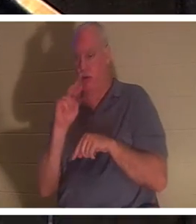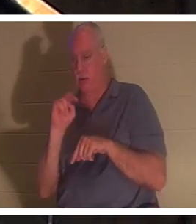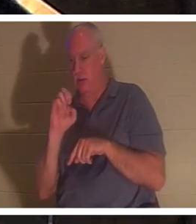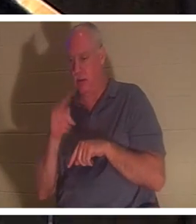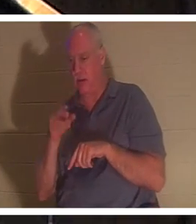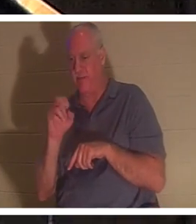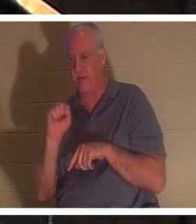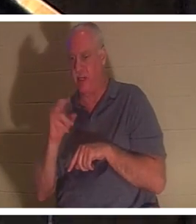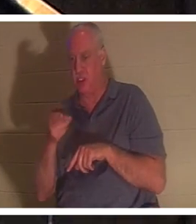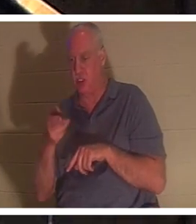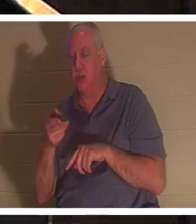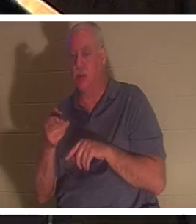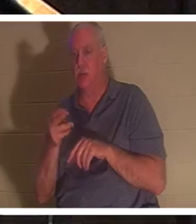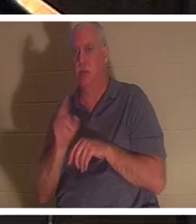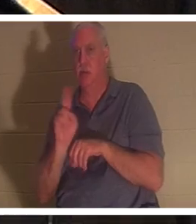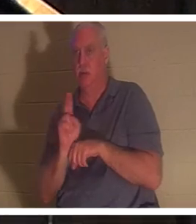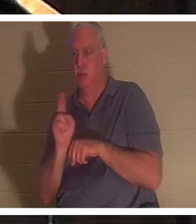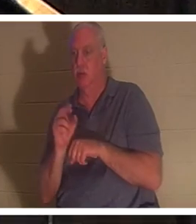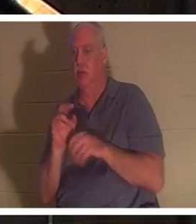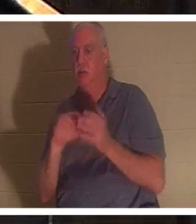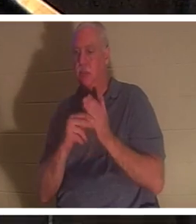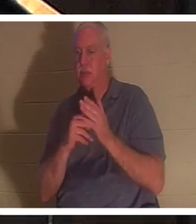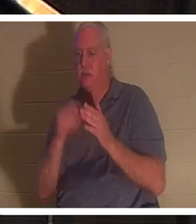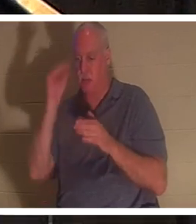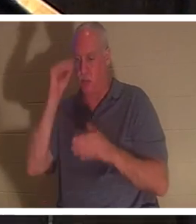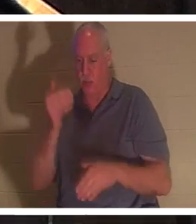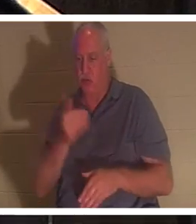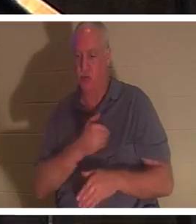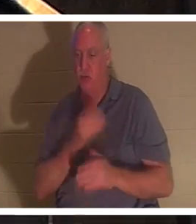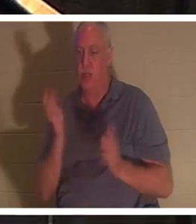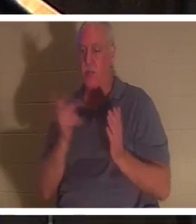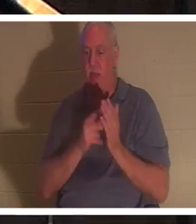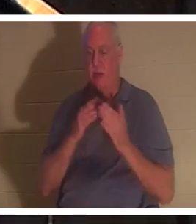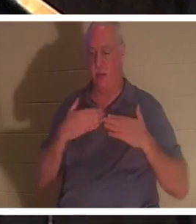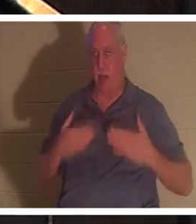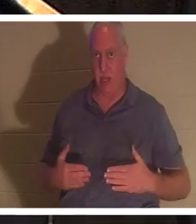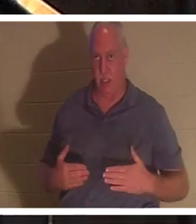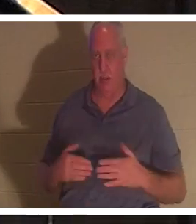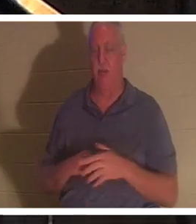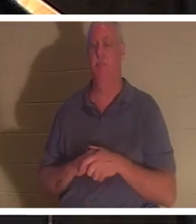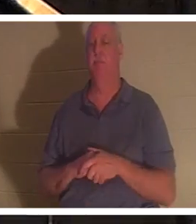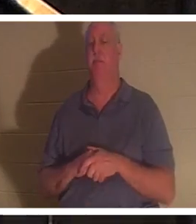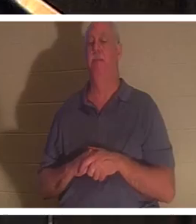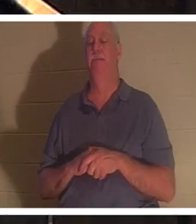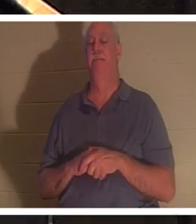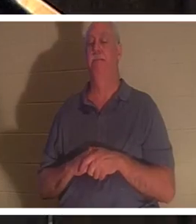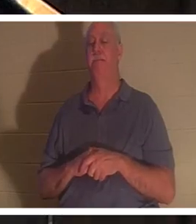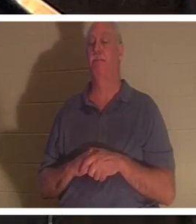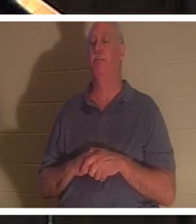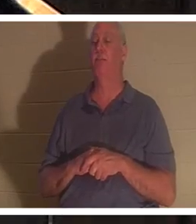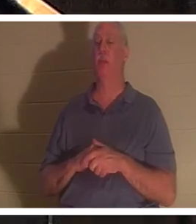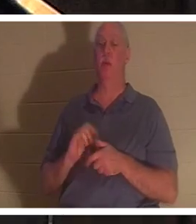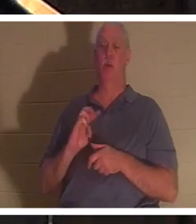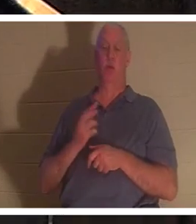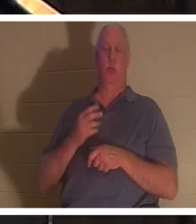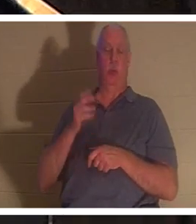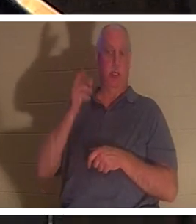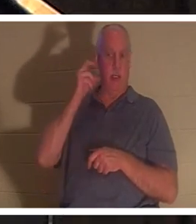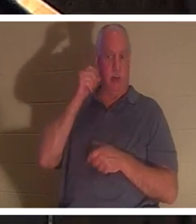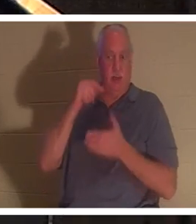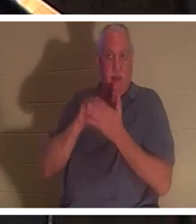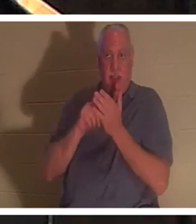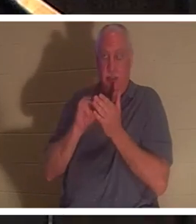says, that the boy's soul returned to his body. We are told that at this moment in heaven "are the